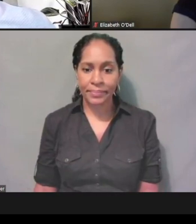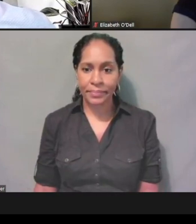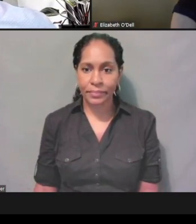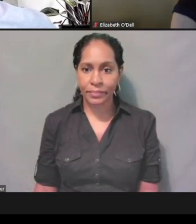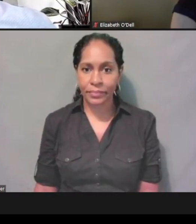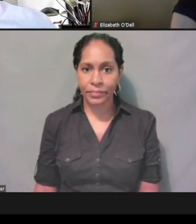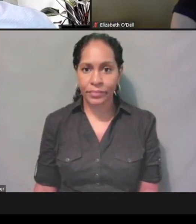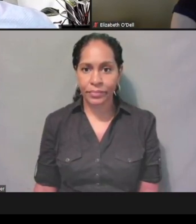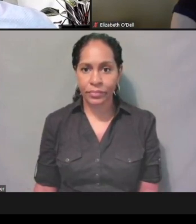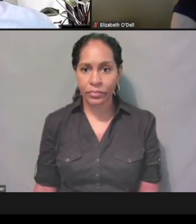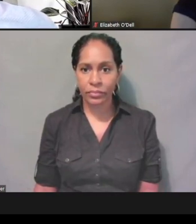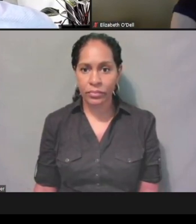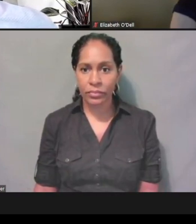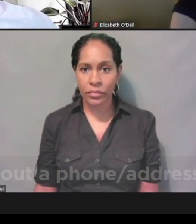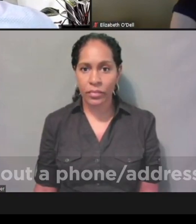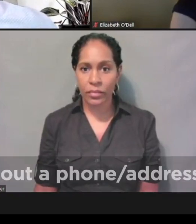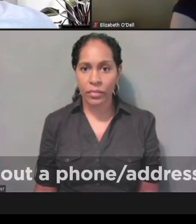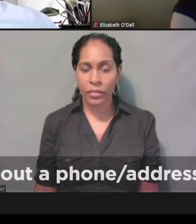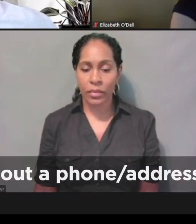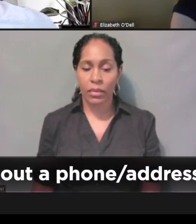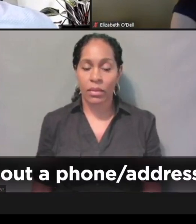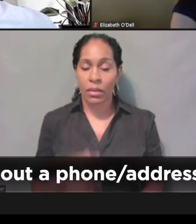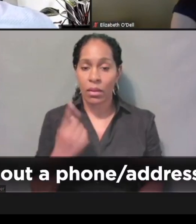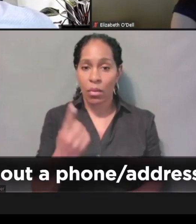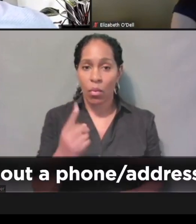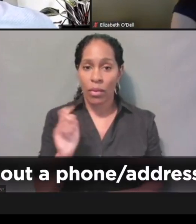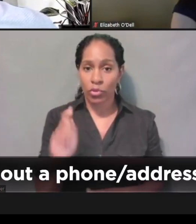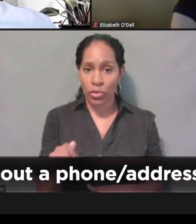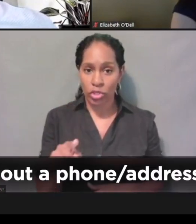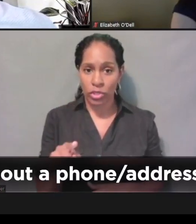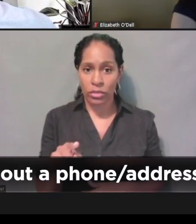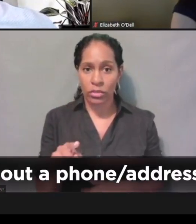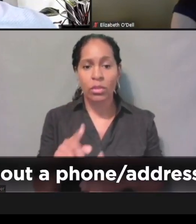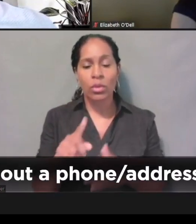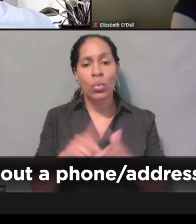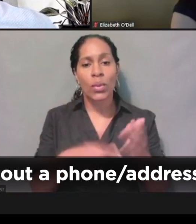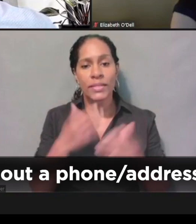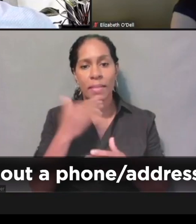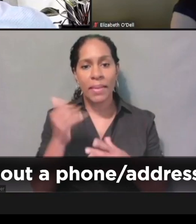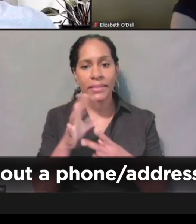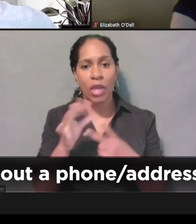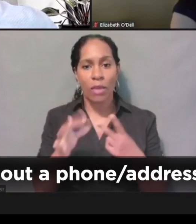So one of these questions is, what is the best option for consumers